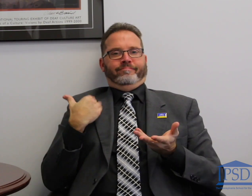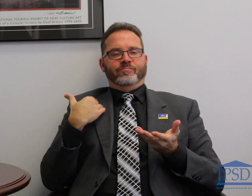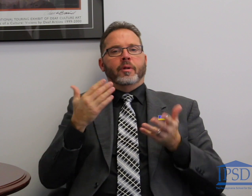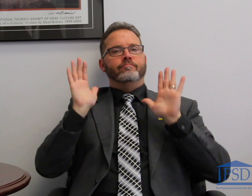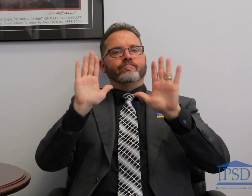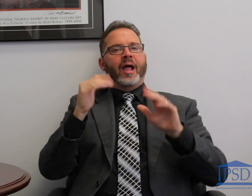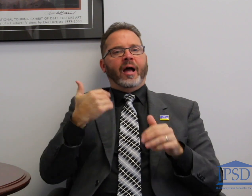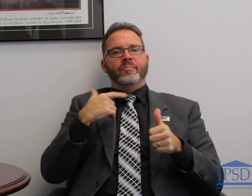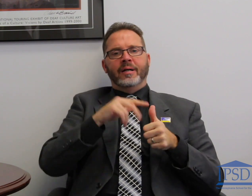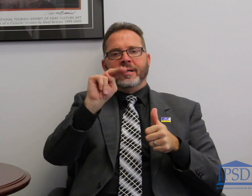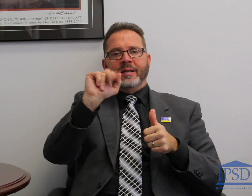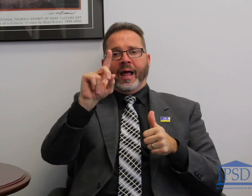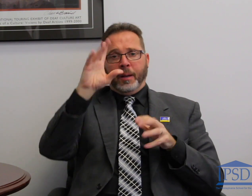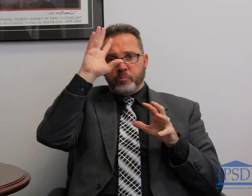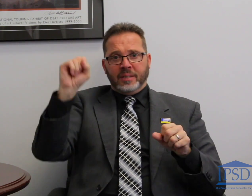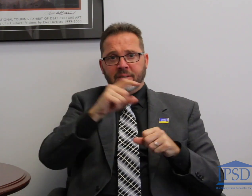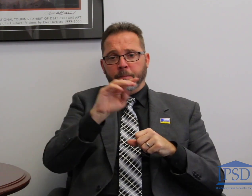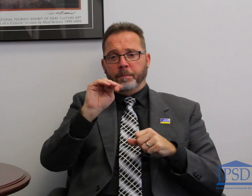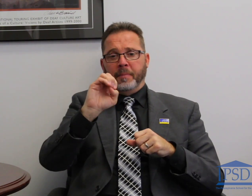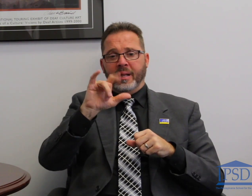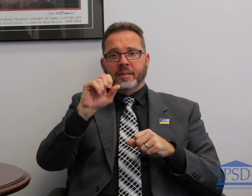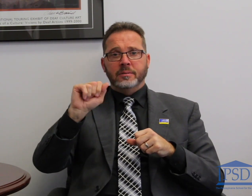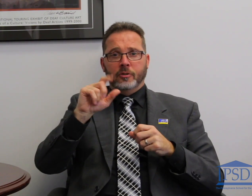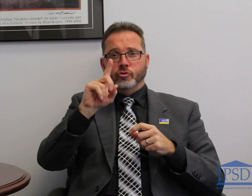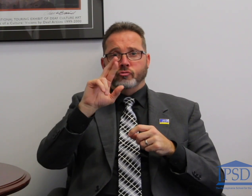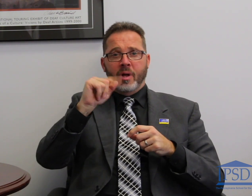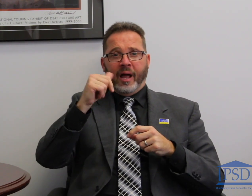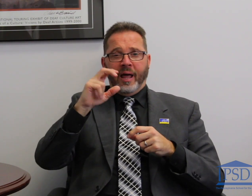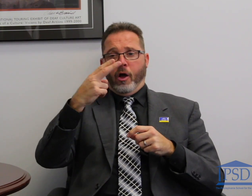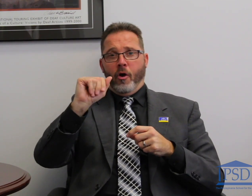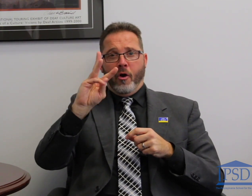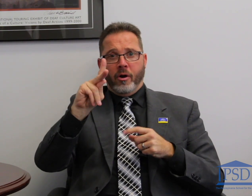month we were able to have Melissa Draganac-Hawk from NAD and